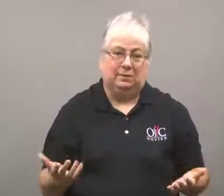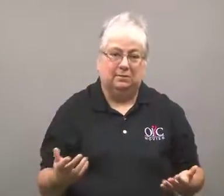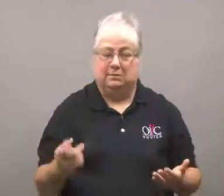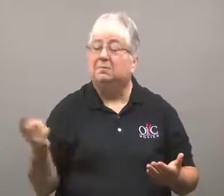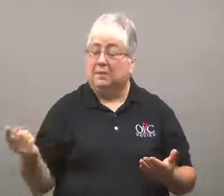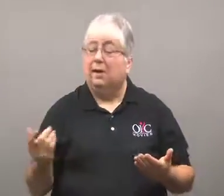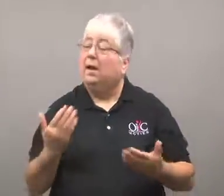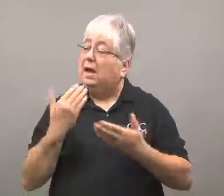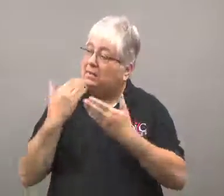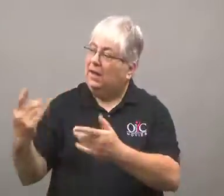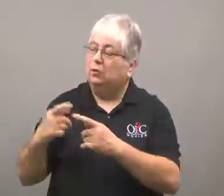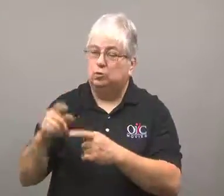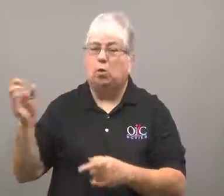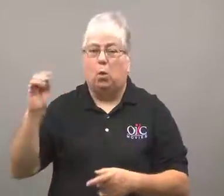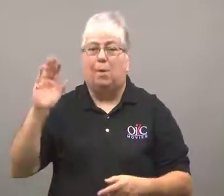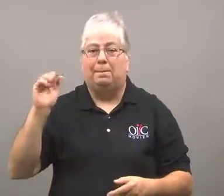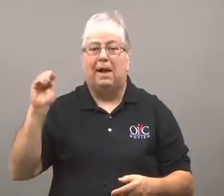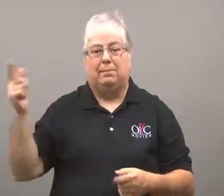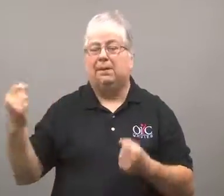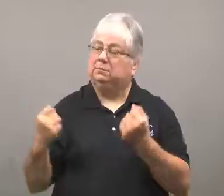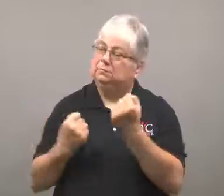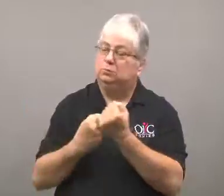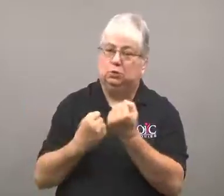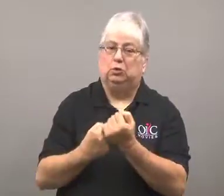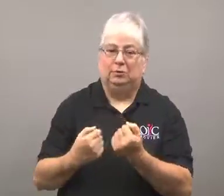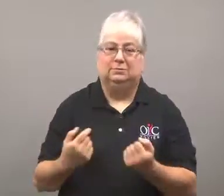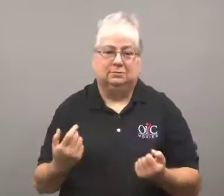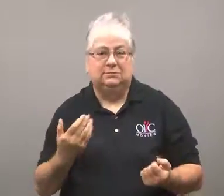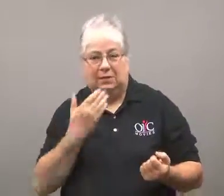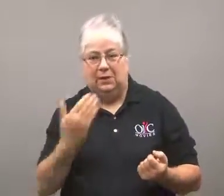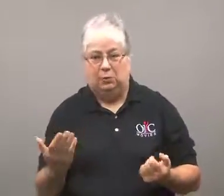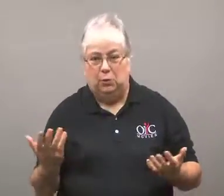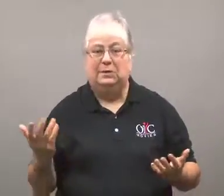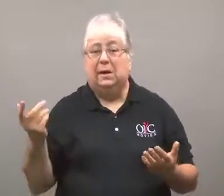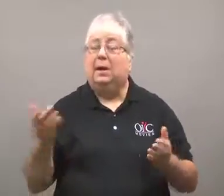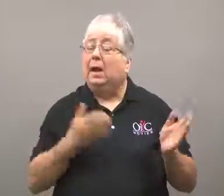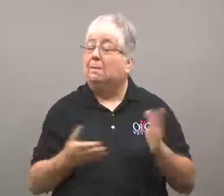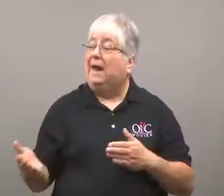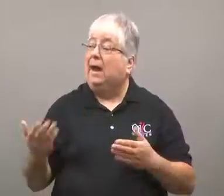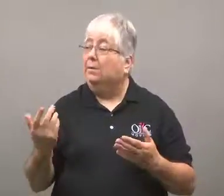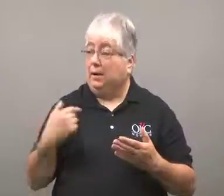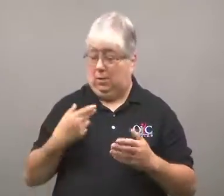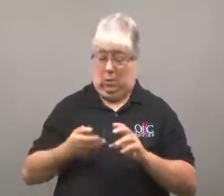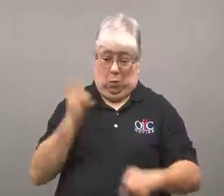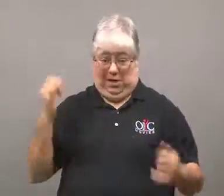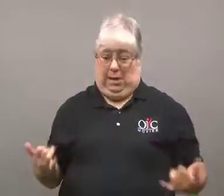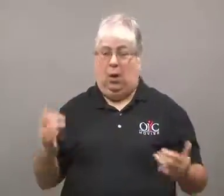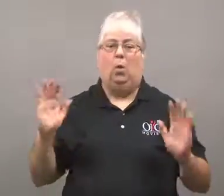He thanked Obama for his support.